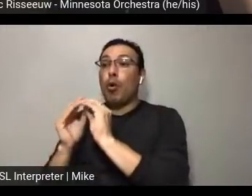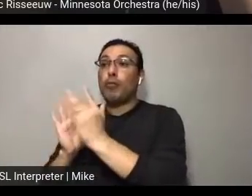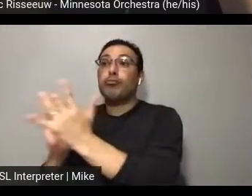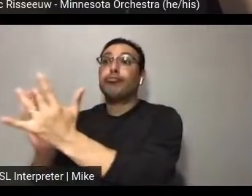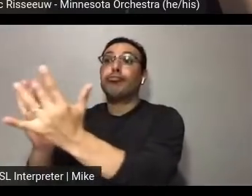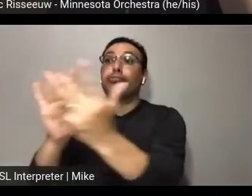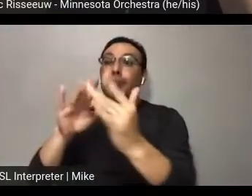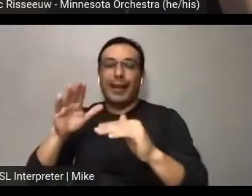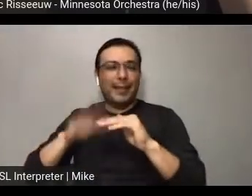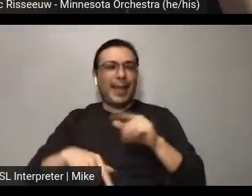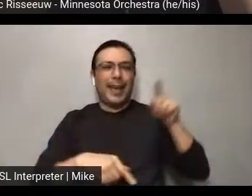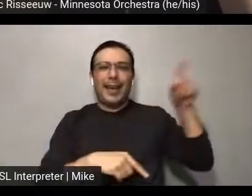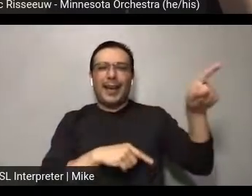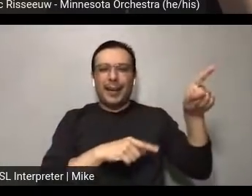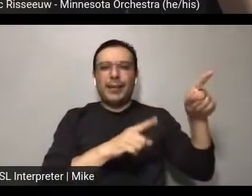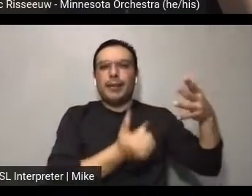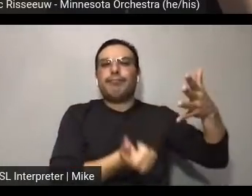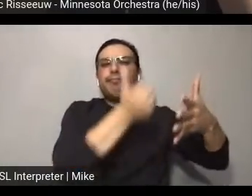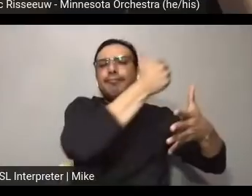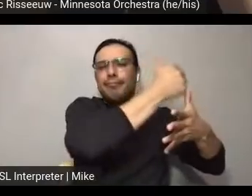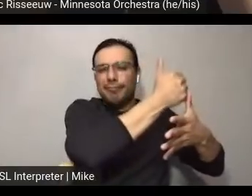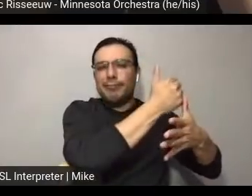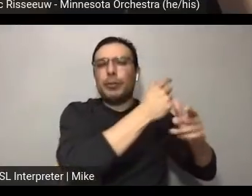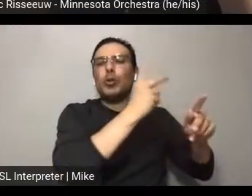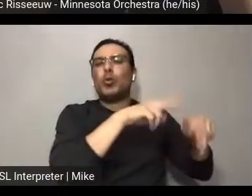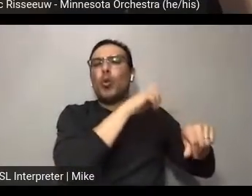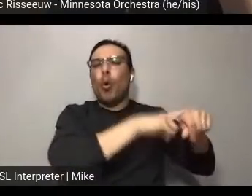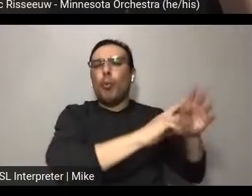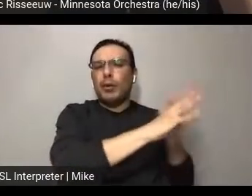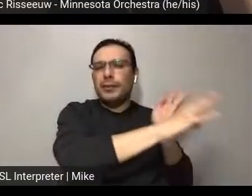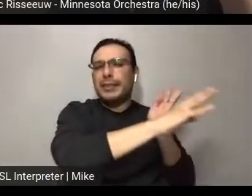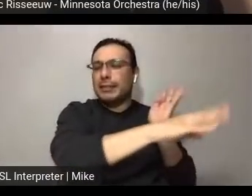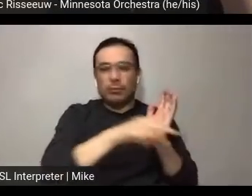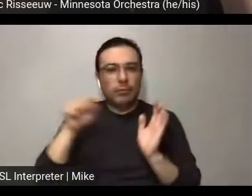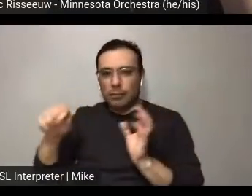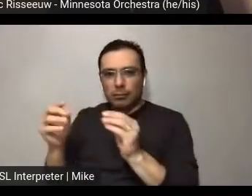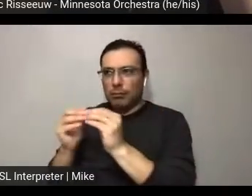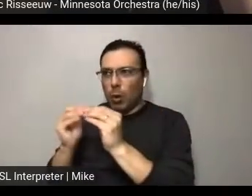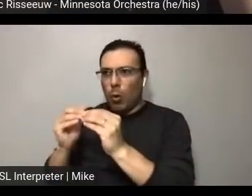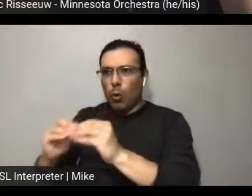main feed posts. So we noticed it was leaning that way, and we just stuck